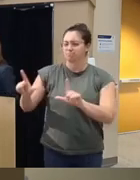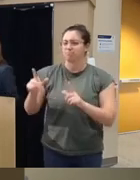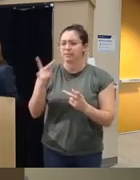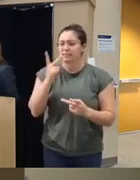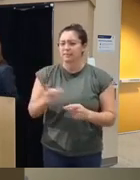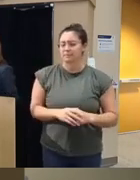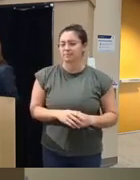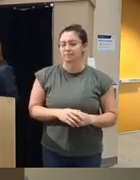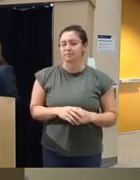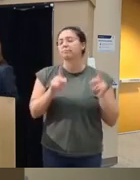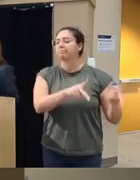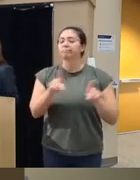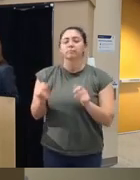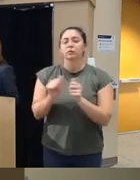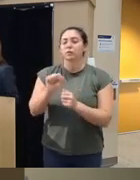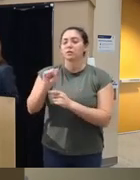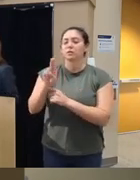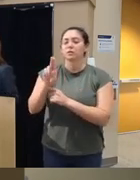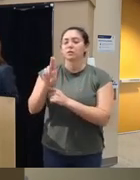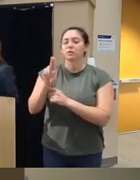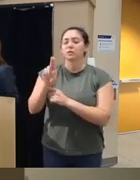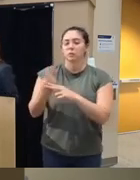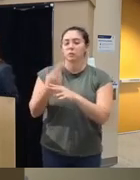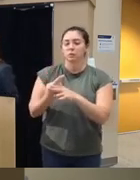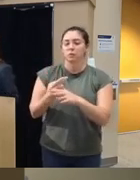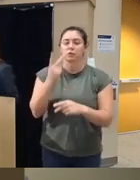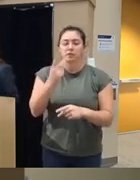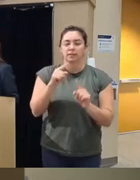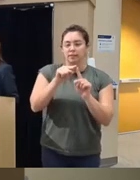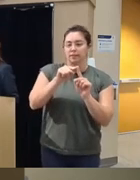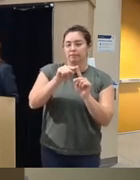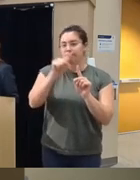same is true for substance use you can click on that and see it across treatment that's going